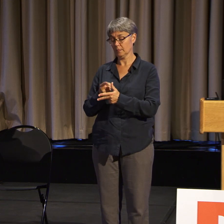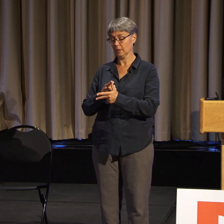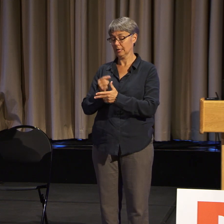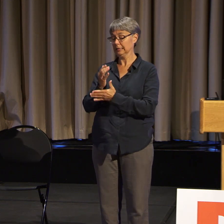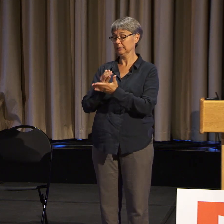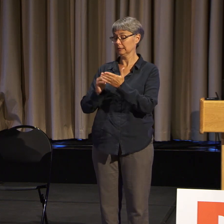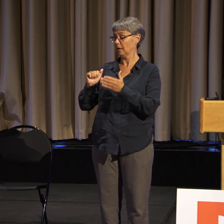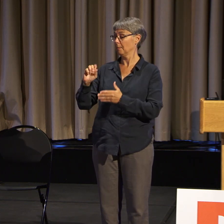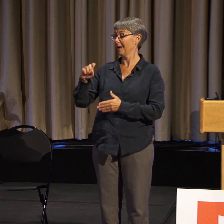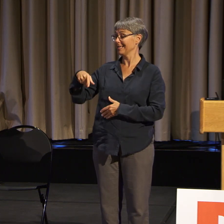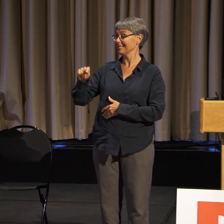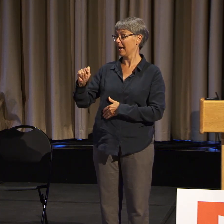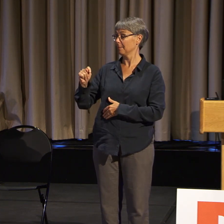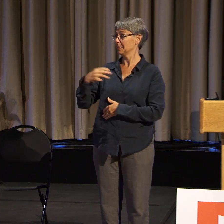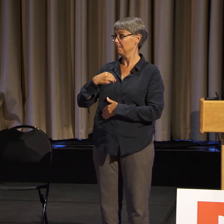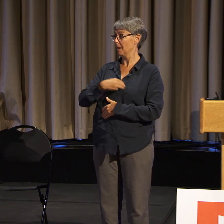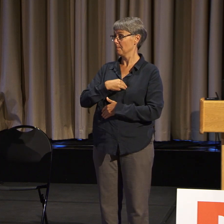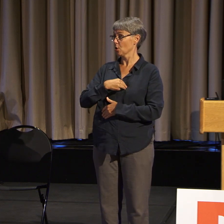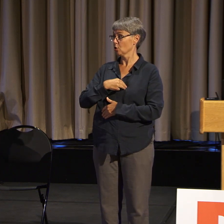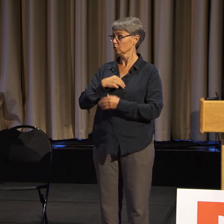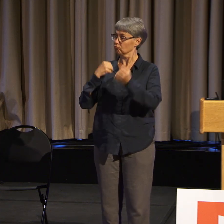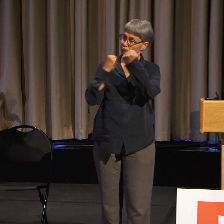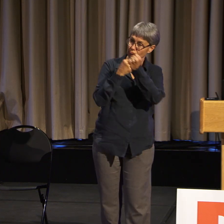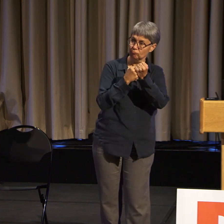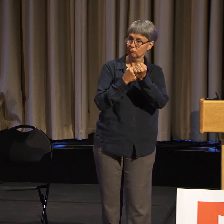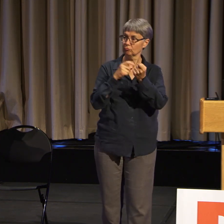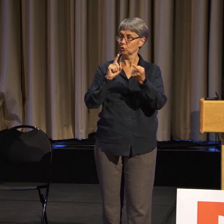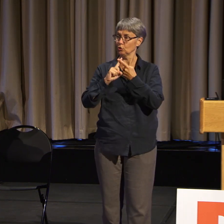Lives Matter and want to get involved in Black Lives